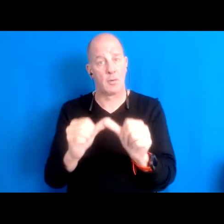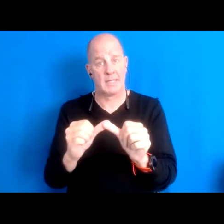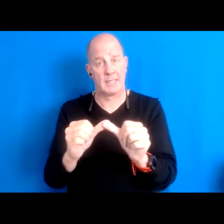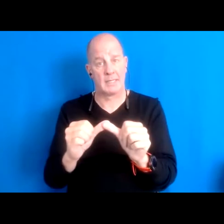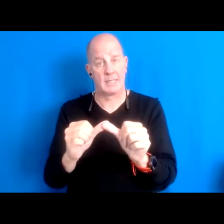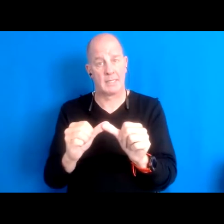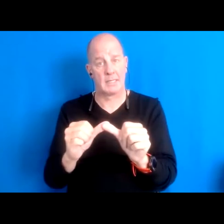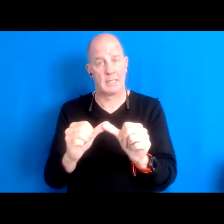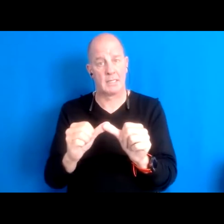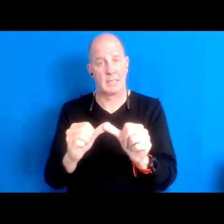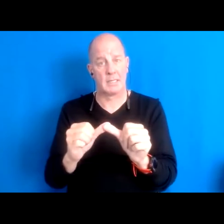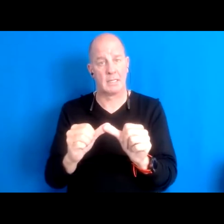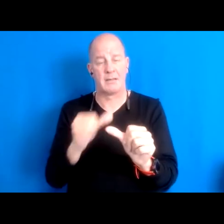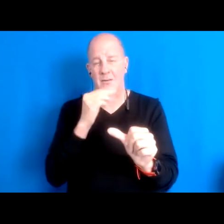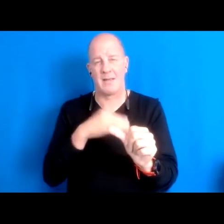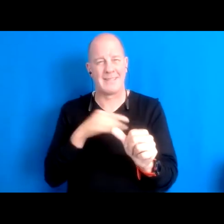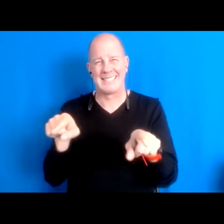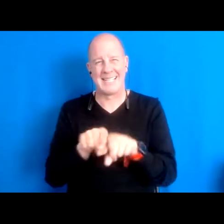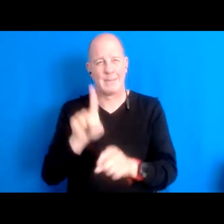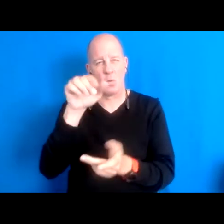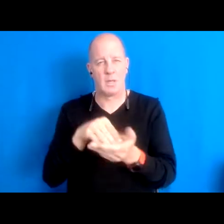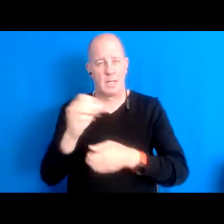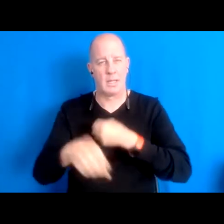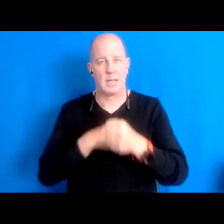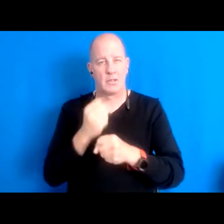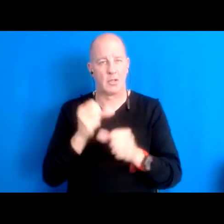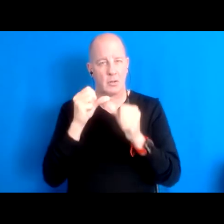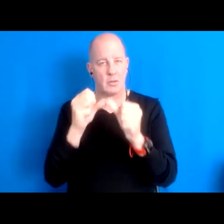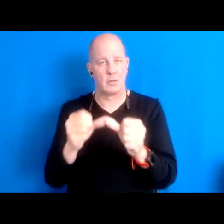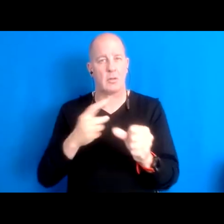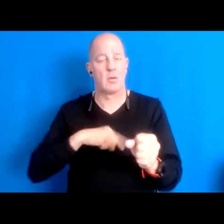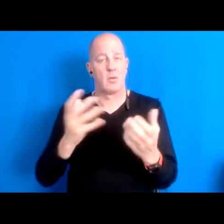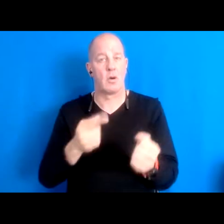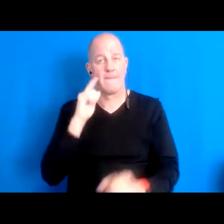With that thousand year permanence that we want, or this or this housing structures probably